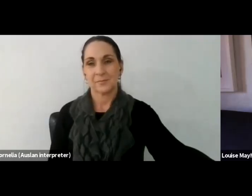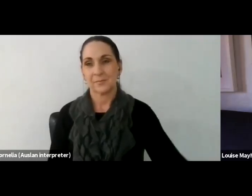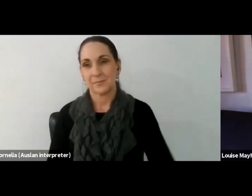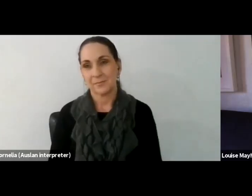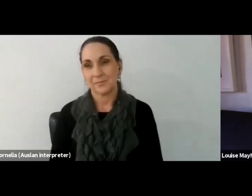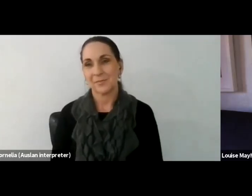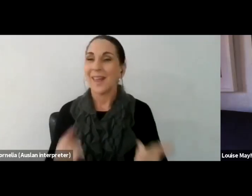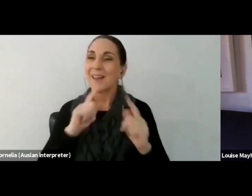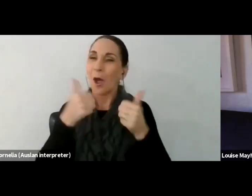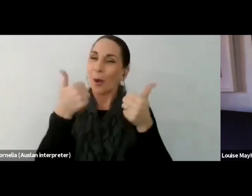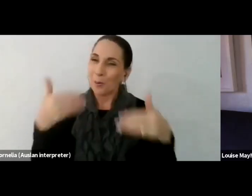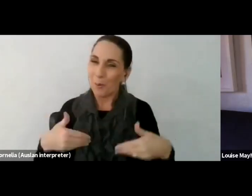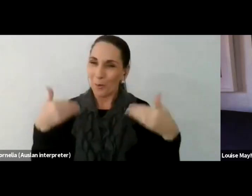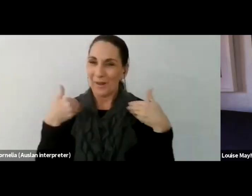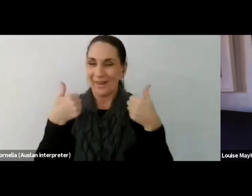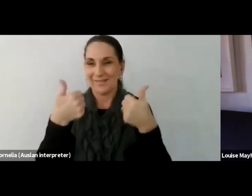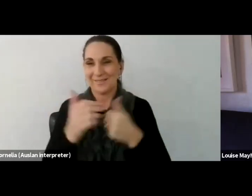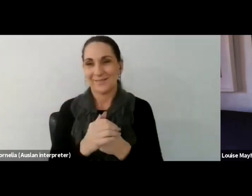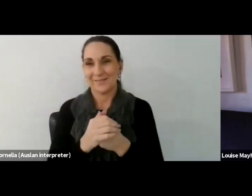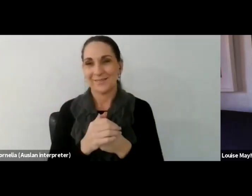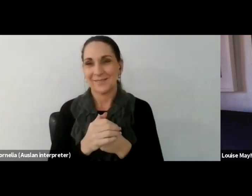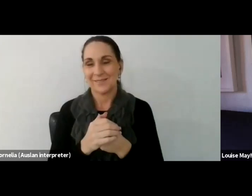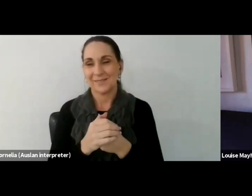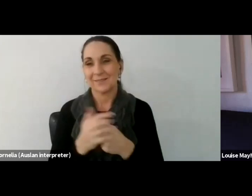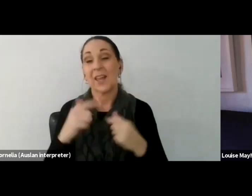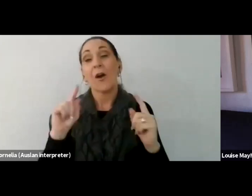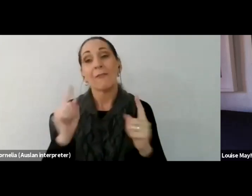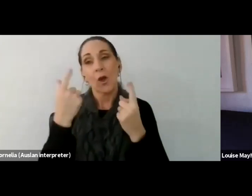Good morning, I would like to start by acknowledging the